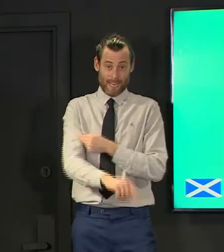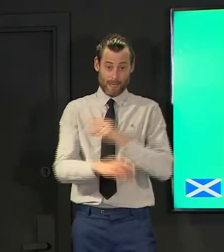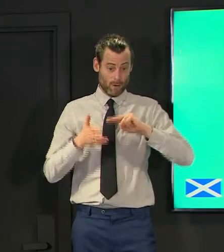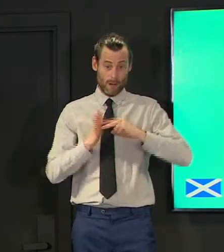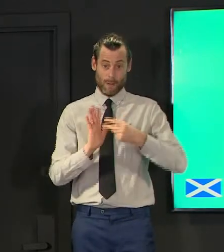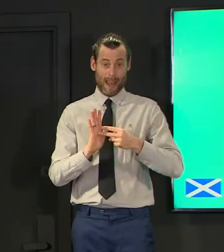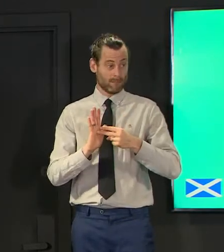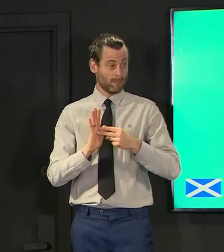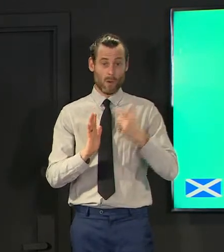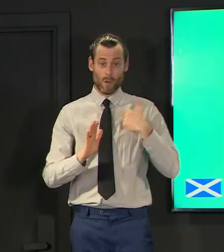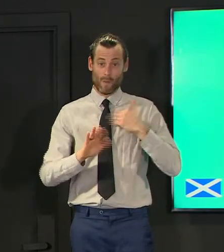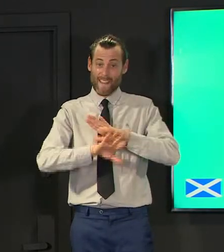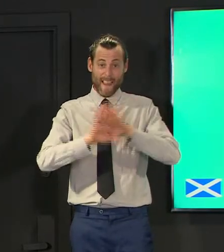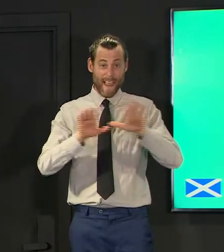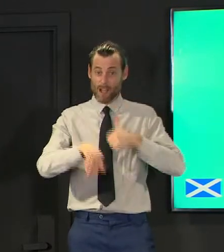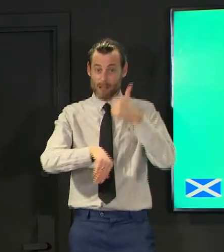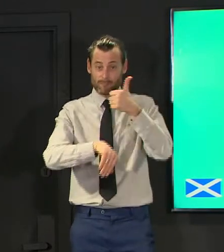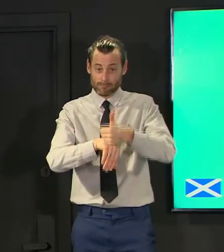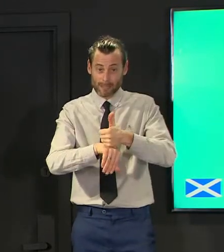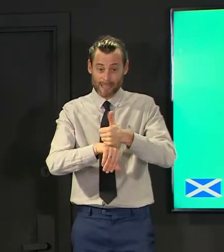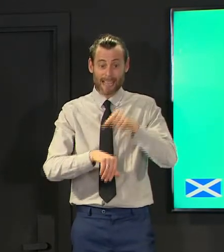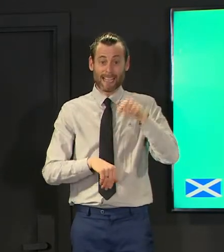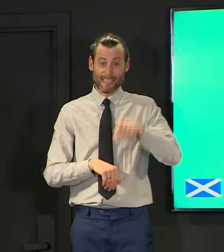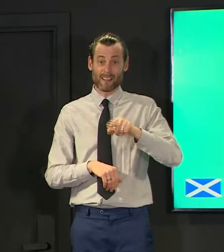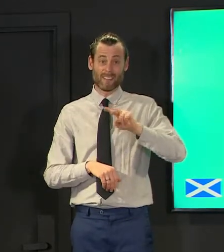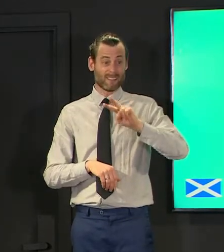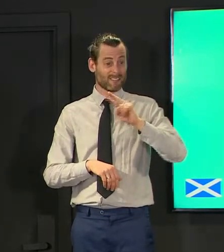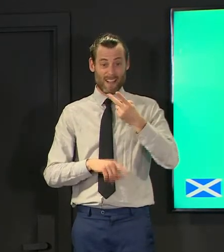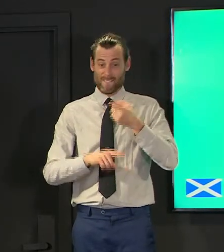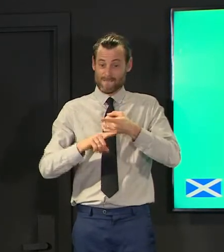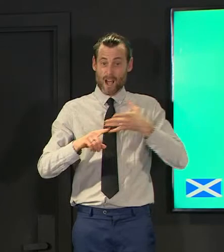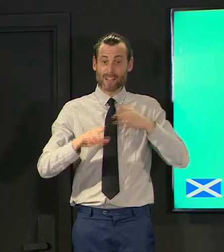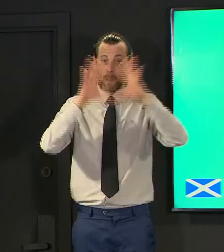so we will get to all of those age groups whether you're a police officer a journalist or a teacher